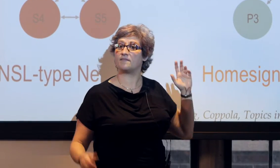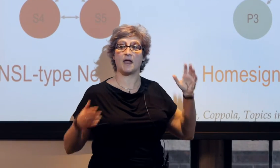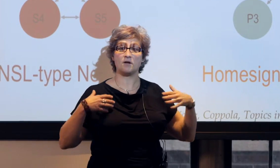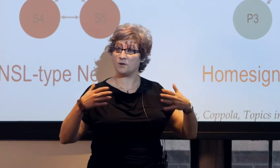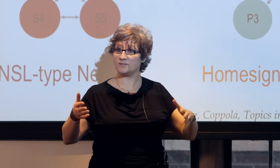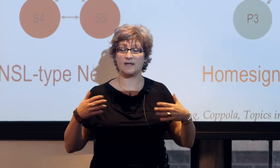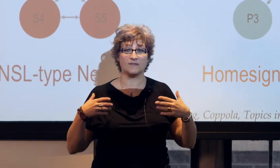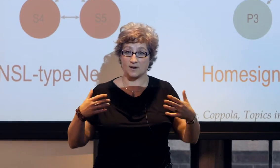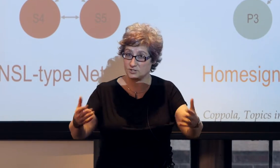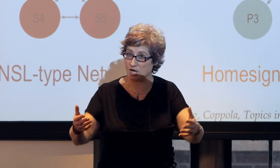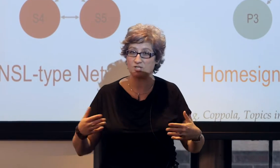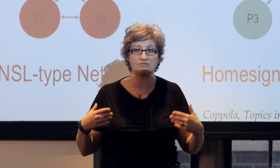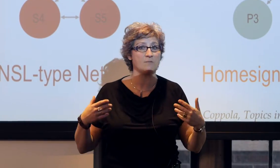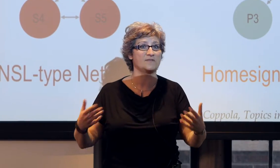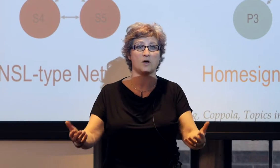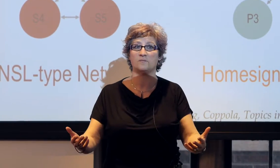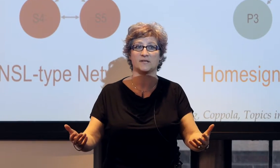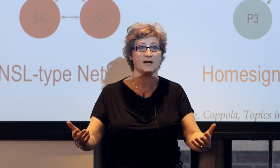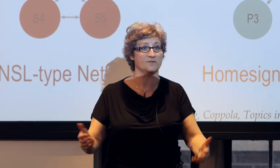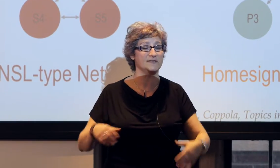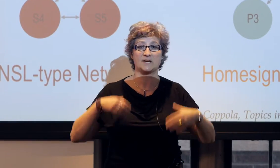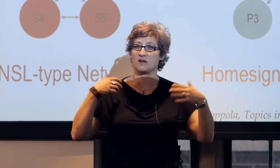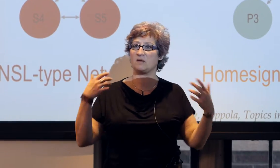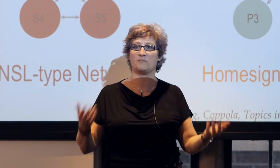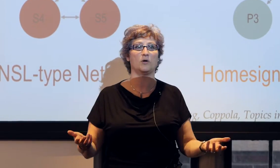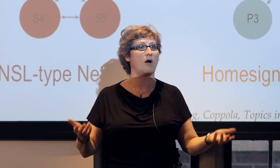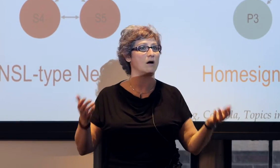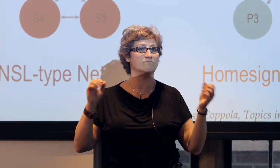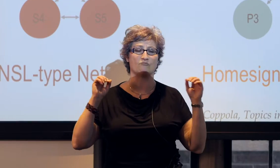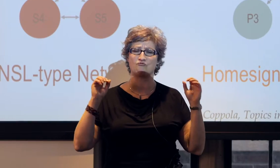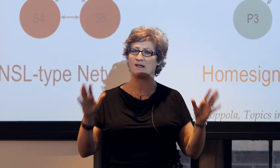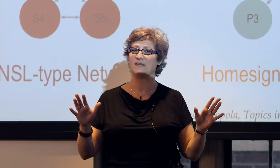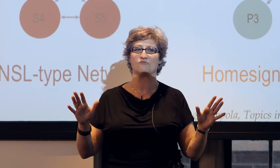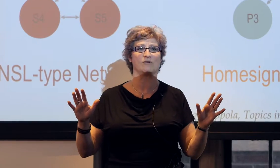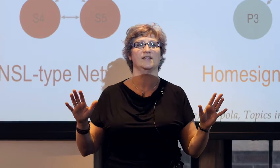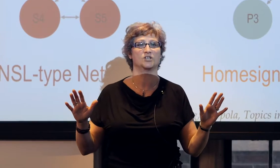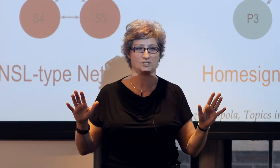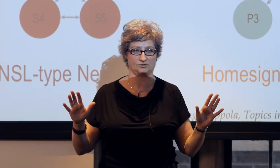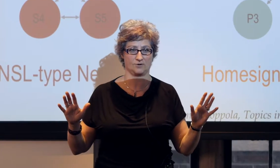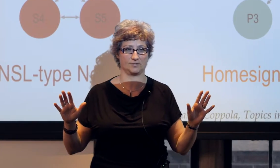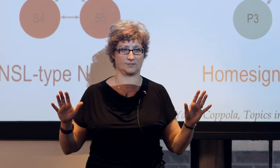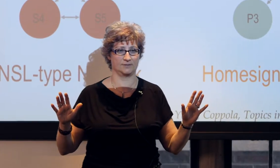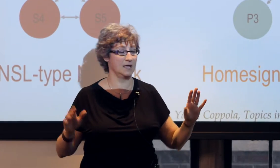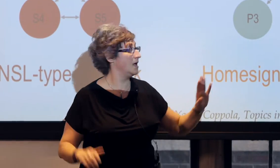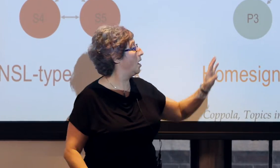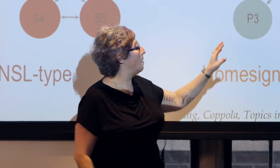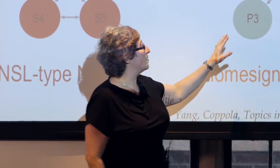If they're using, they're gesturing with the homesigner, these hearing people are really great gesturers,